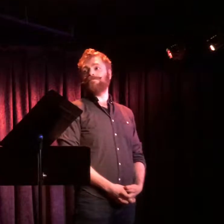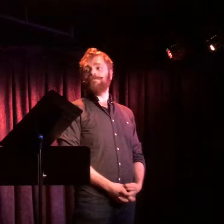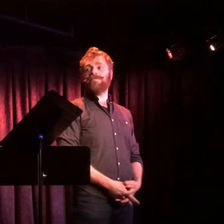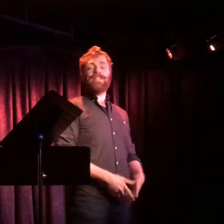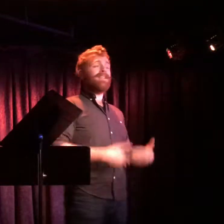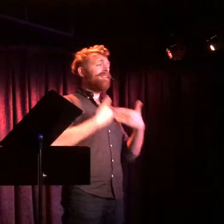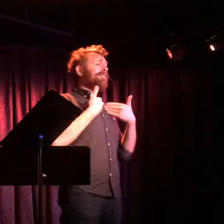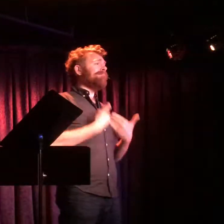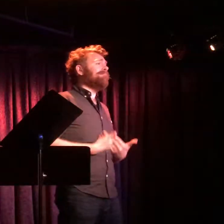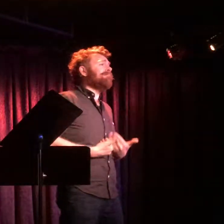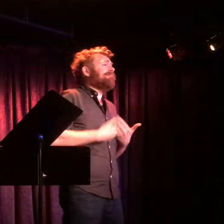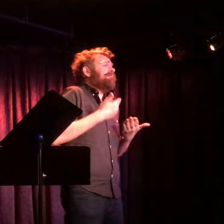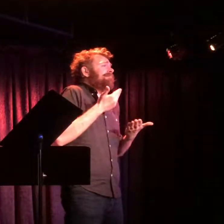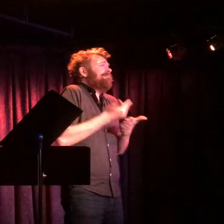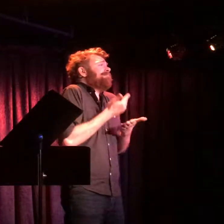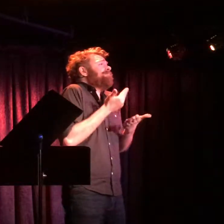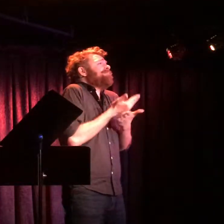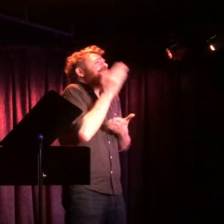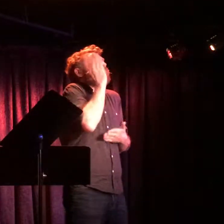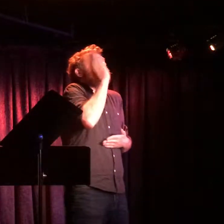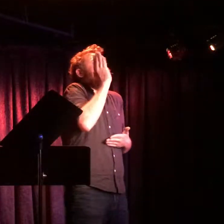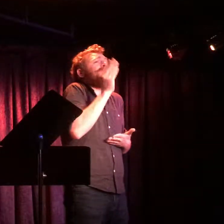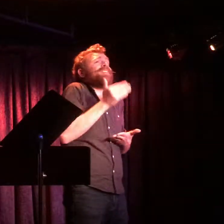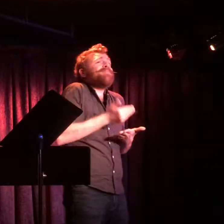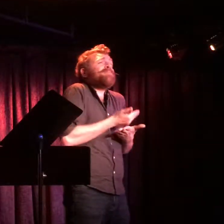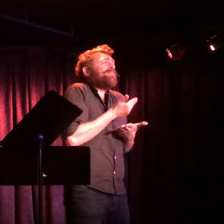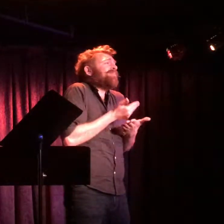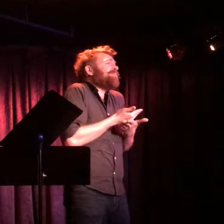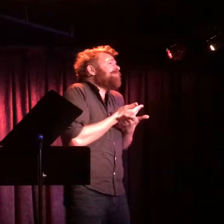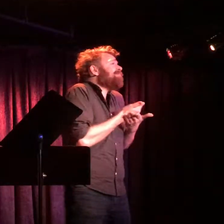I'm just a Broadway Baby.